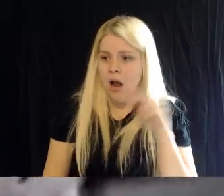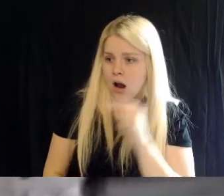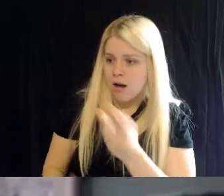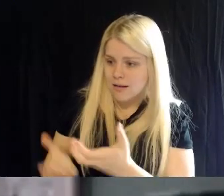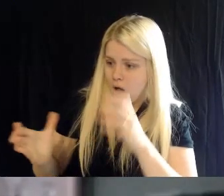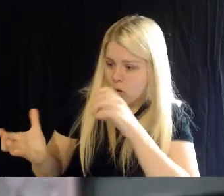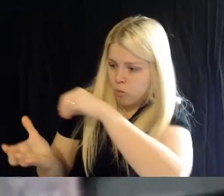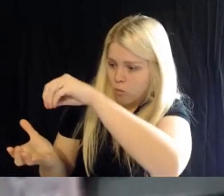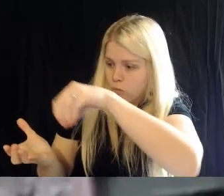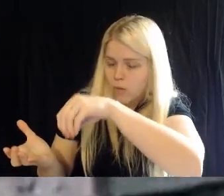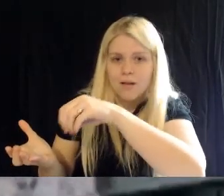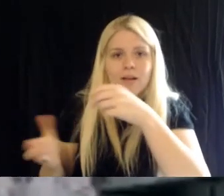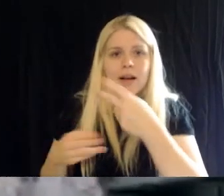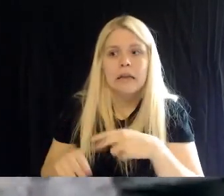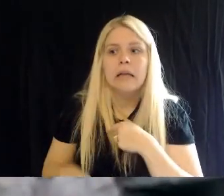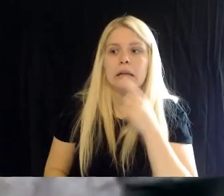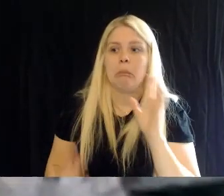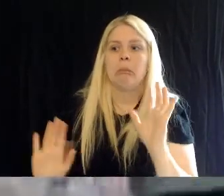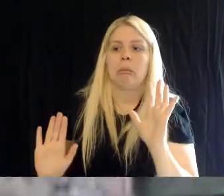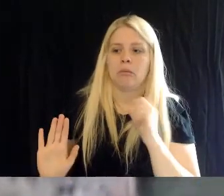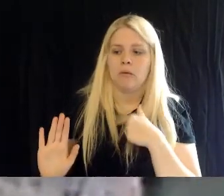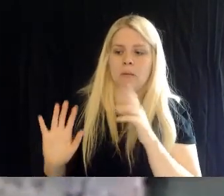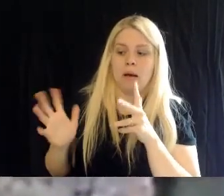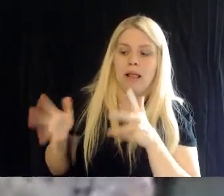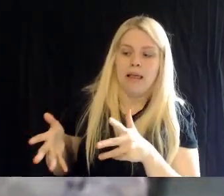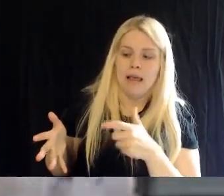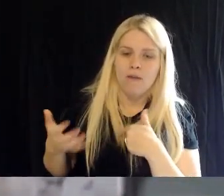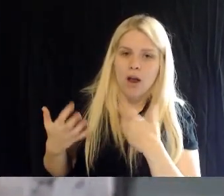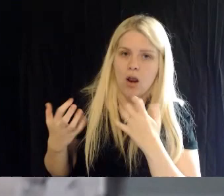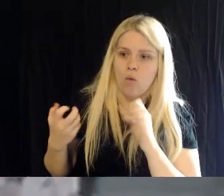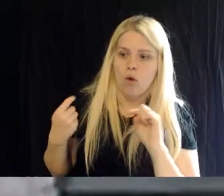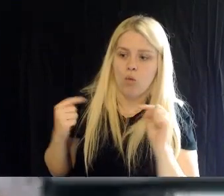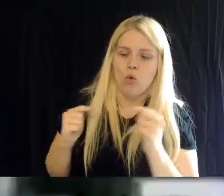away from this for a little while, then. And so yeah, and that's great. Moms